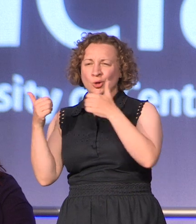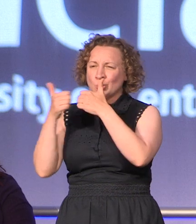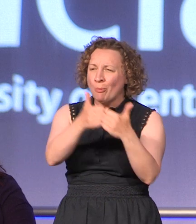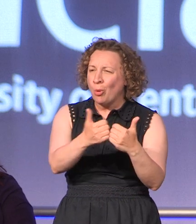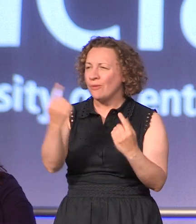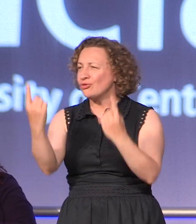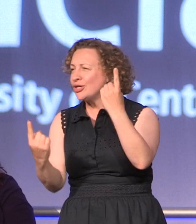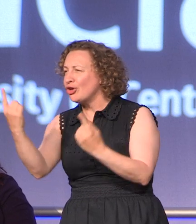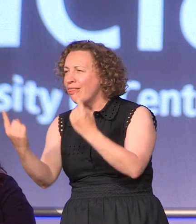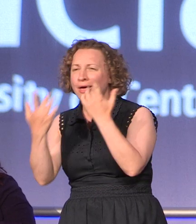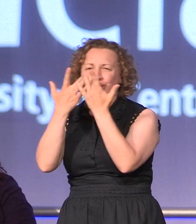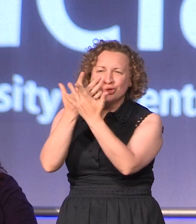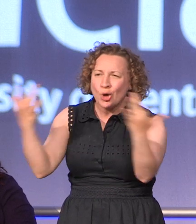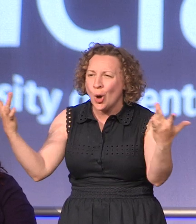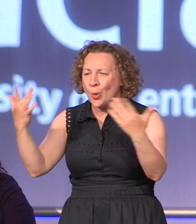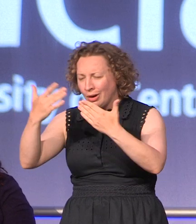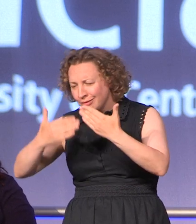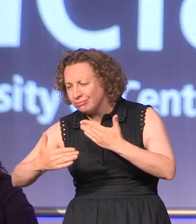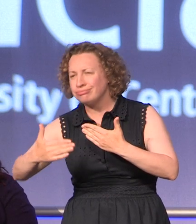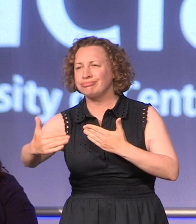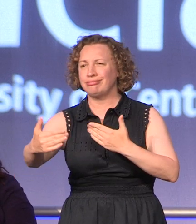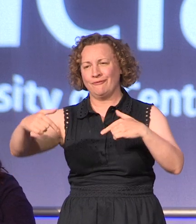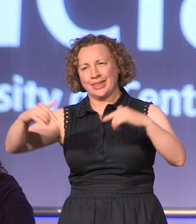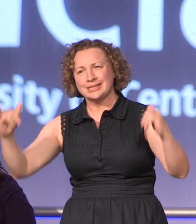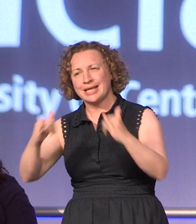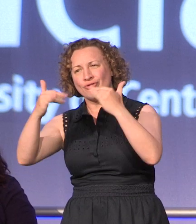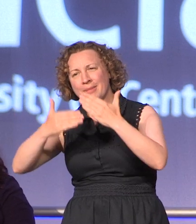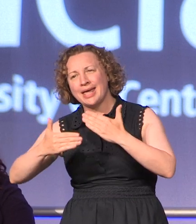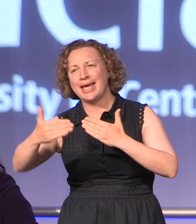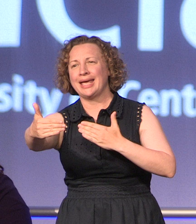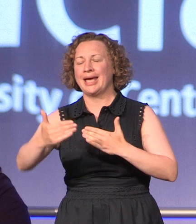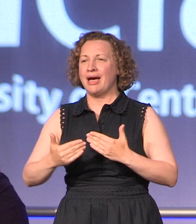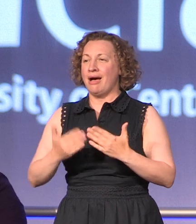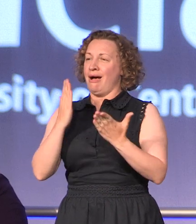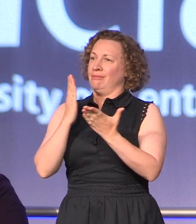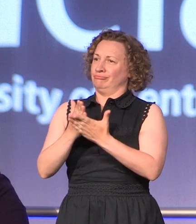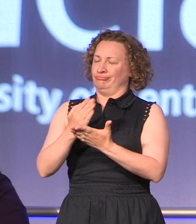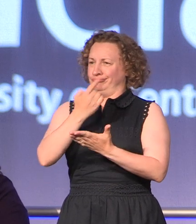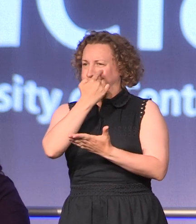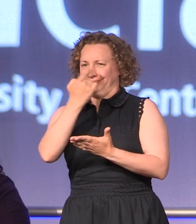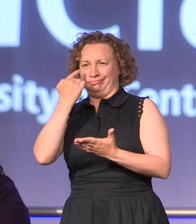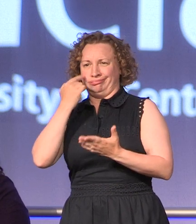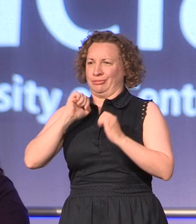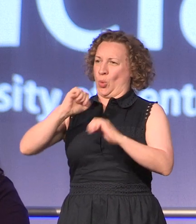just during this ceremony shows exactly the kind of character that each of you